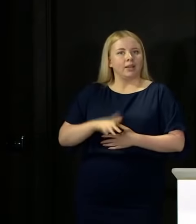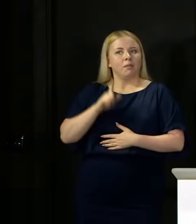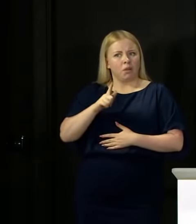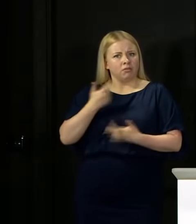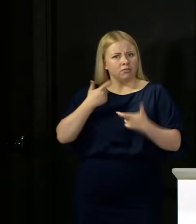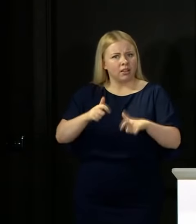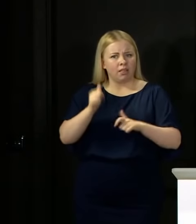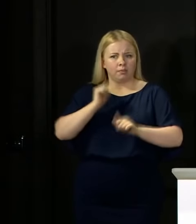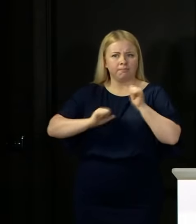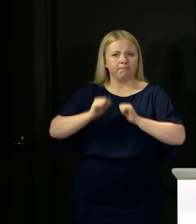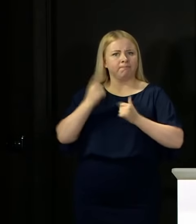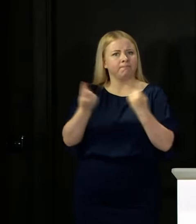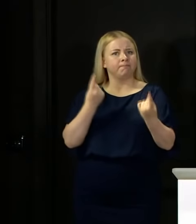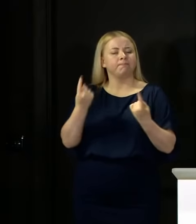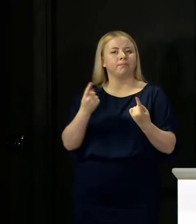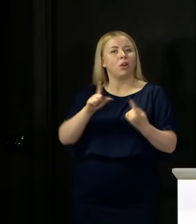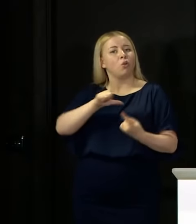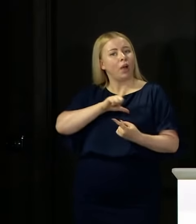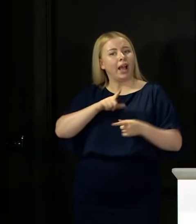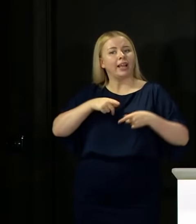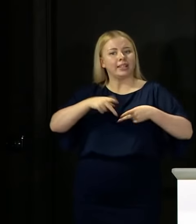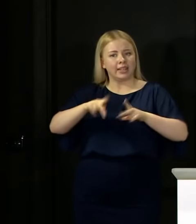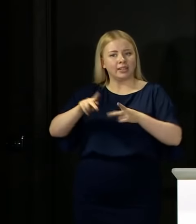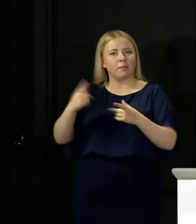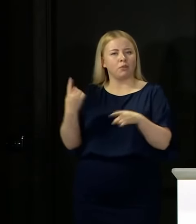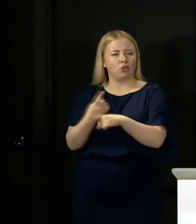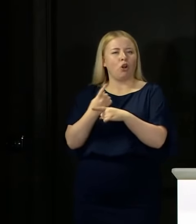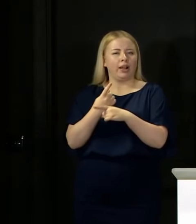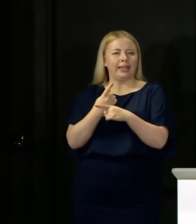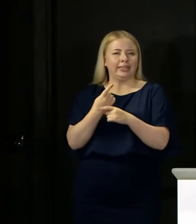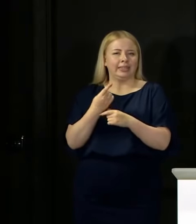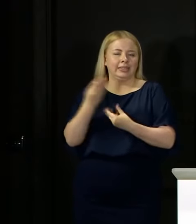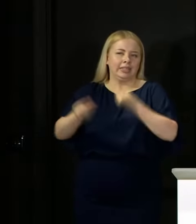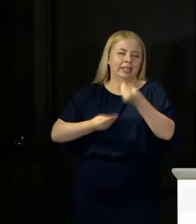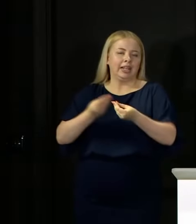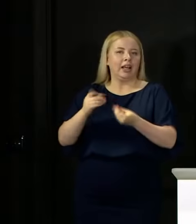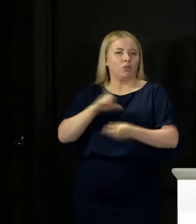That's why the system that we've talked a lot about today has had to be put in place.